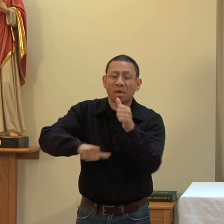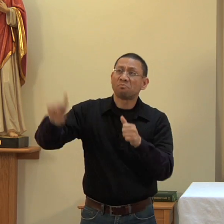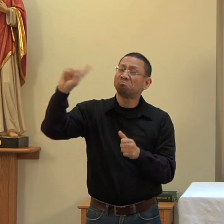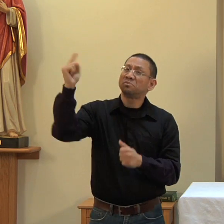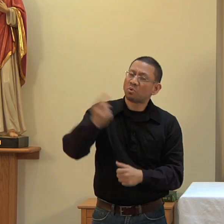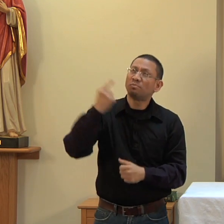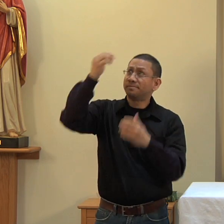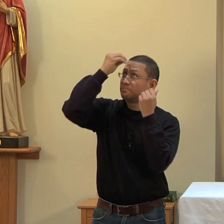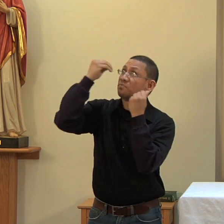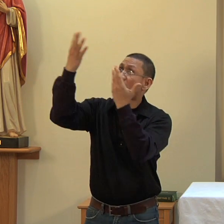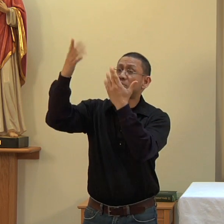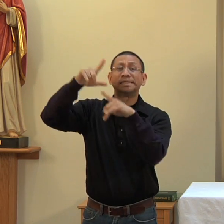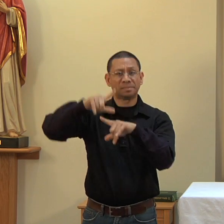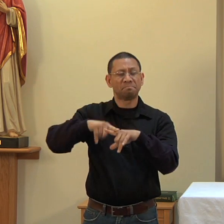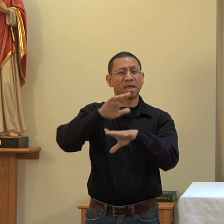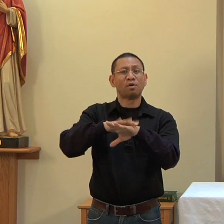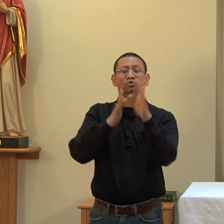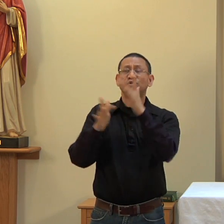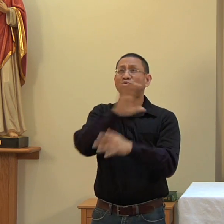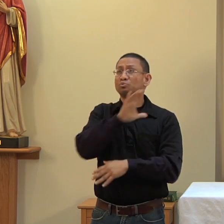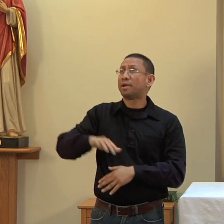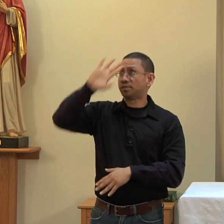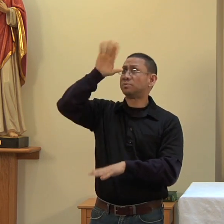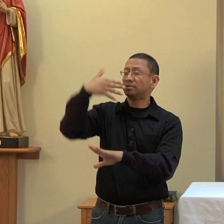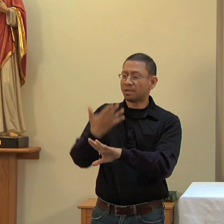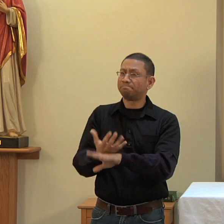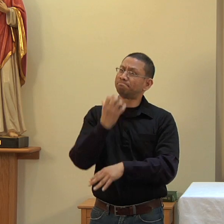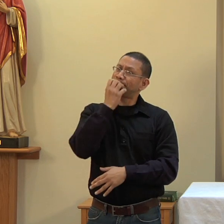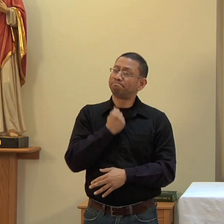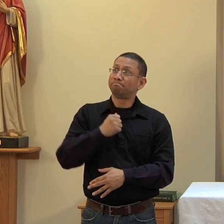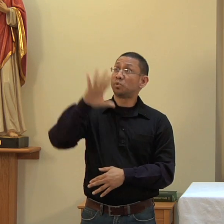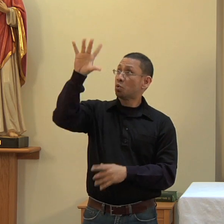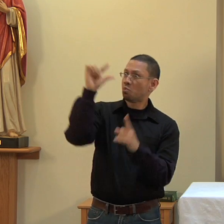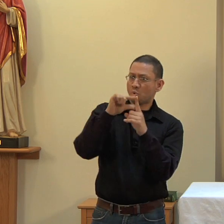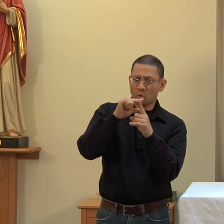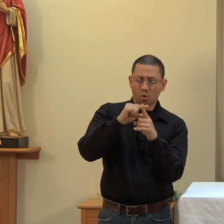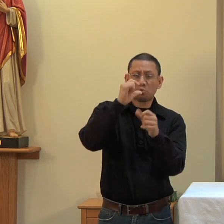holy, through your beloved Son, Jesus Christ, your Word through whom you made all things,